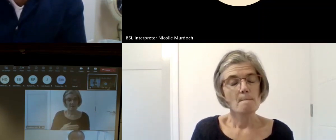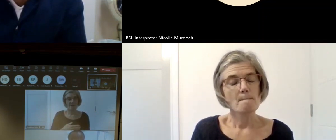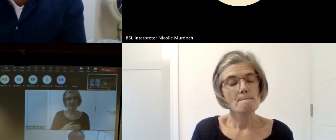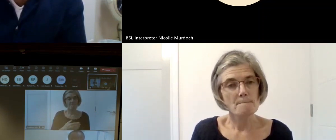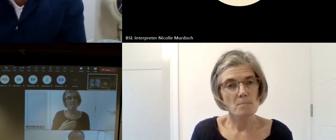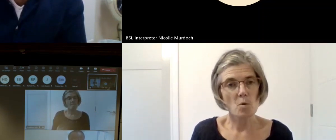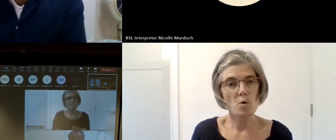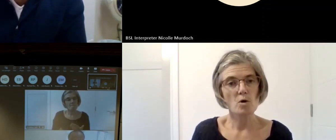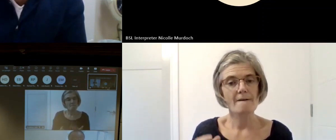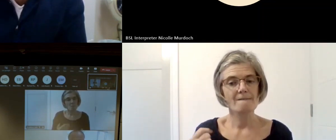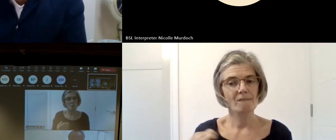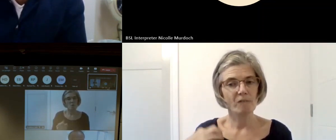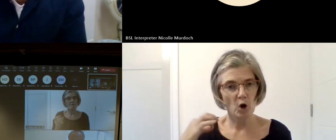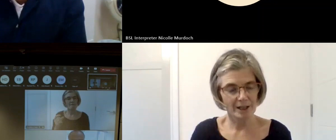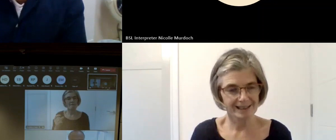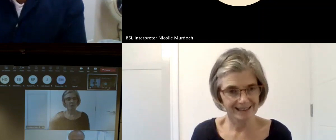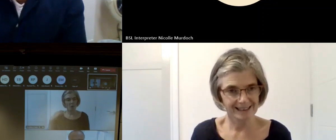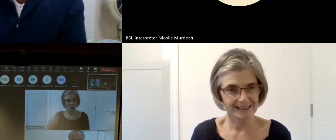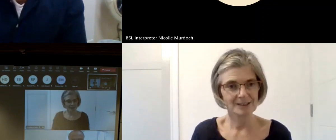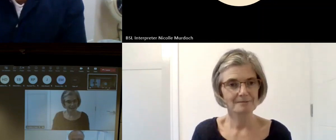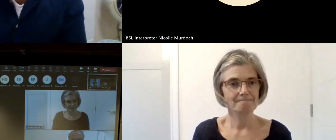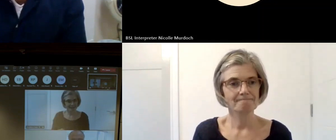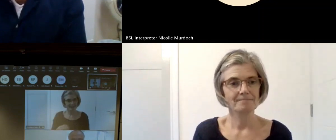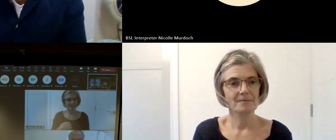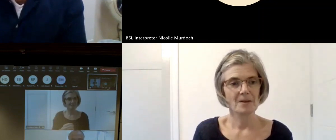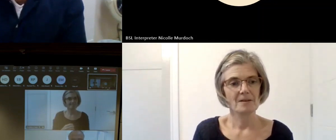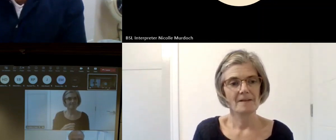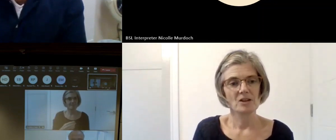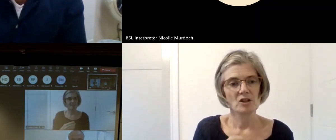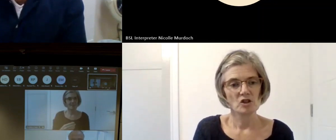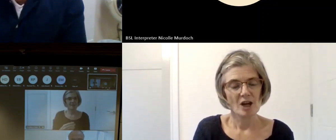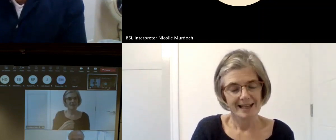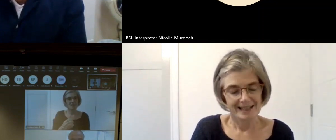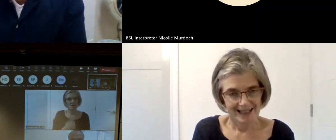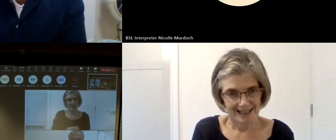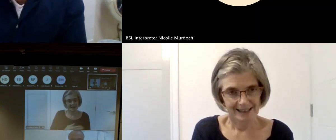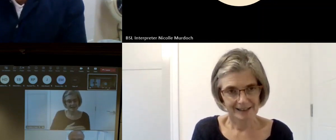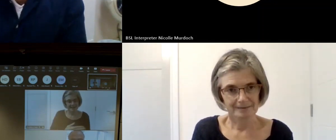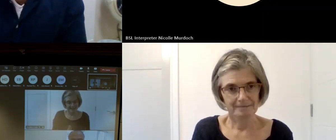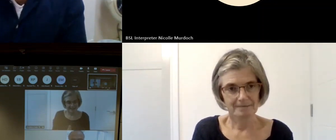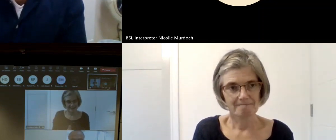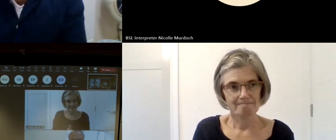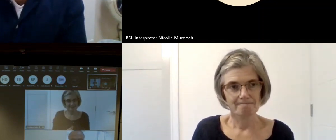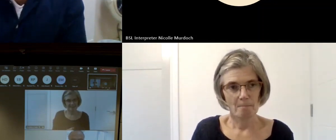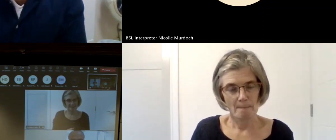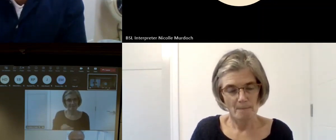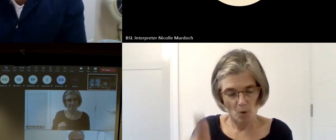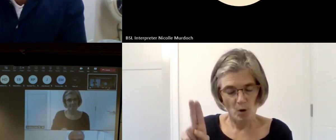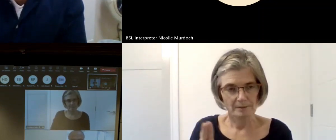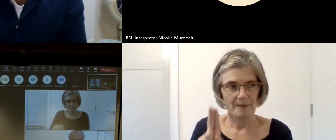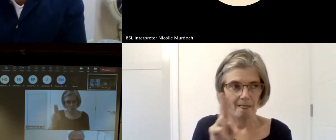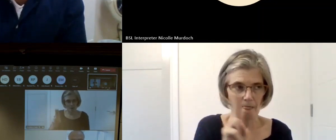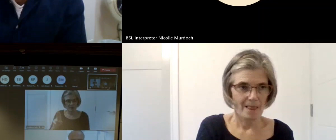and you know what I ke as find ways that they can support as much as possible um so I am the Civic